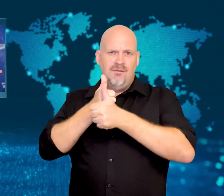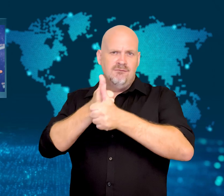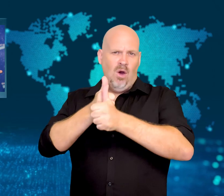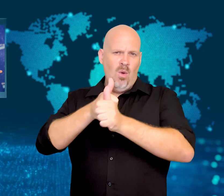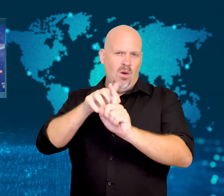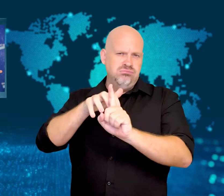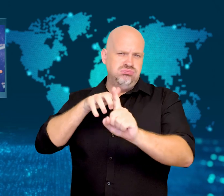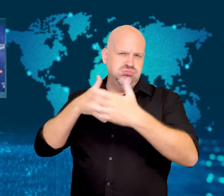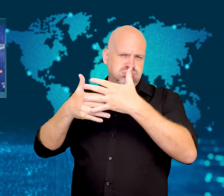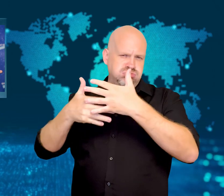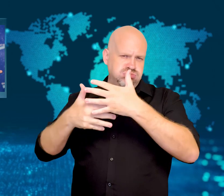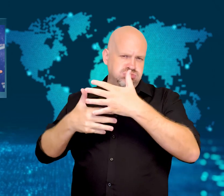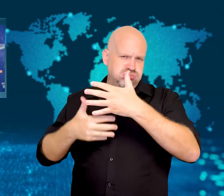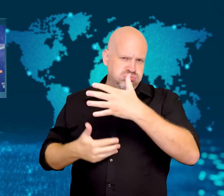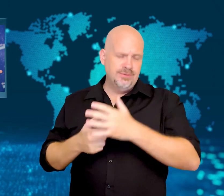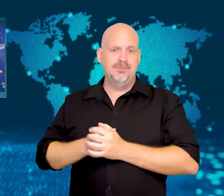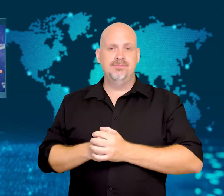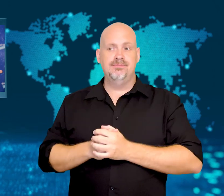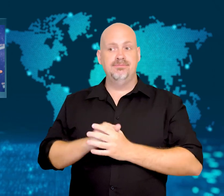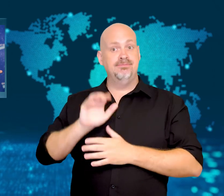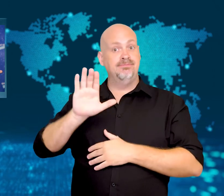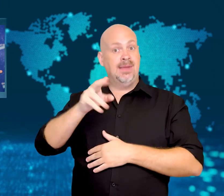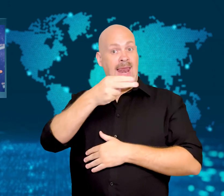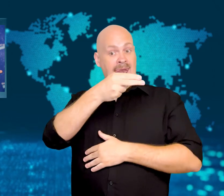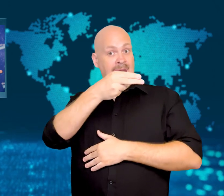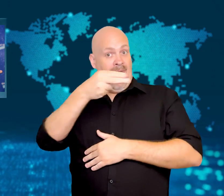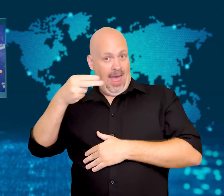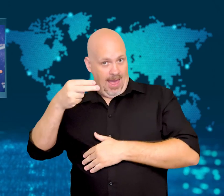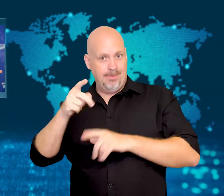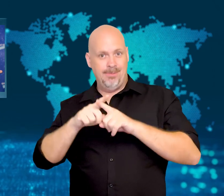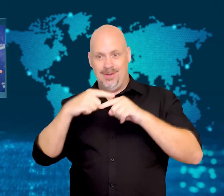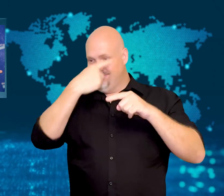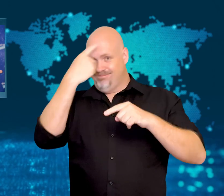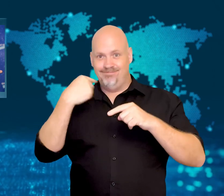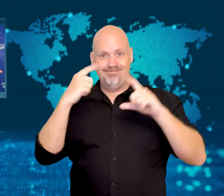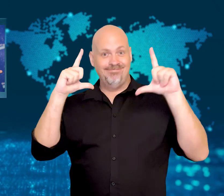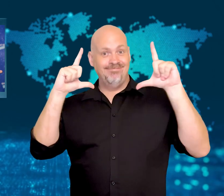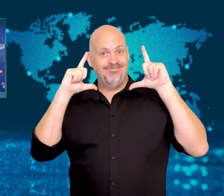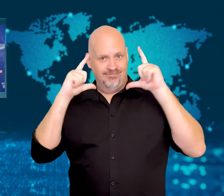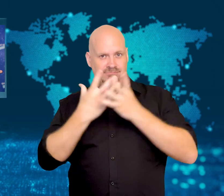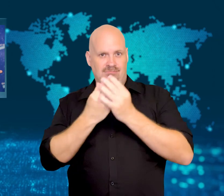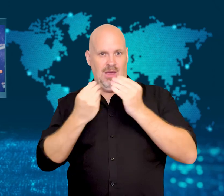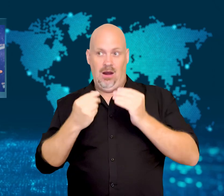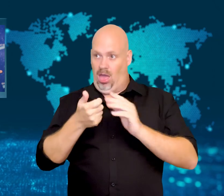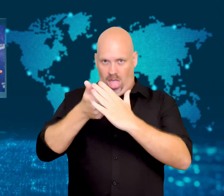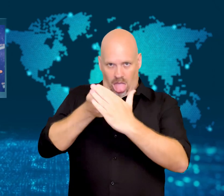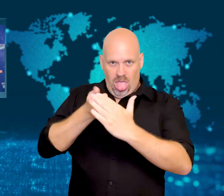and his name and image are used by fake accounts